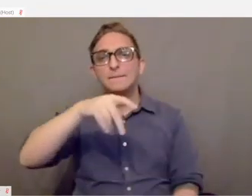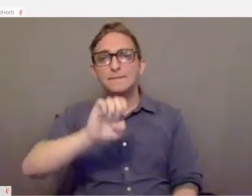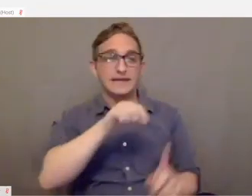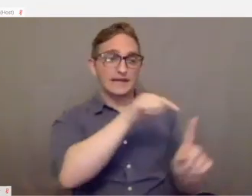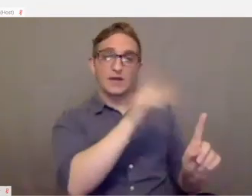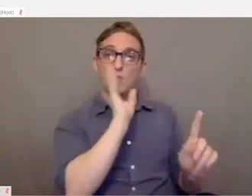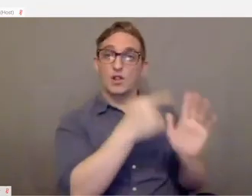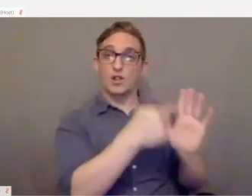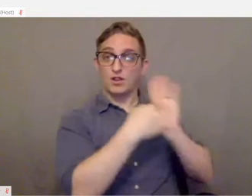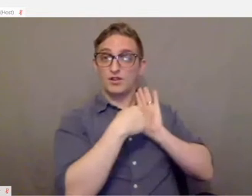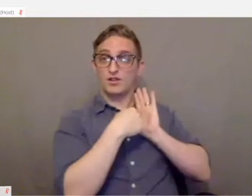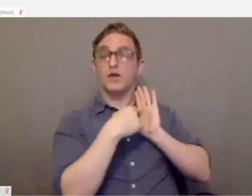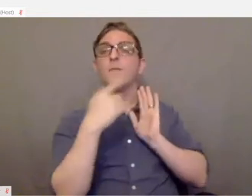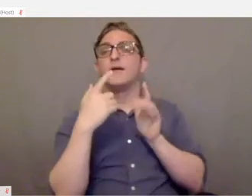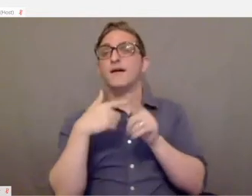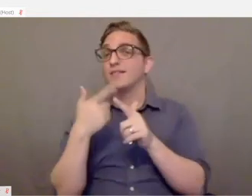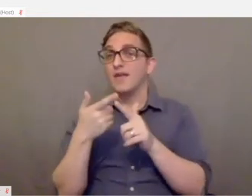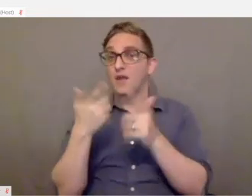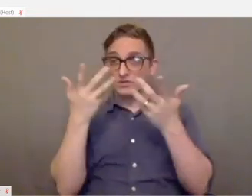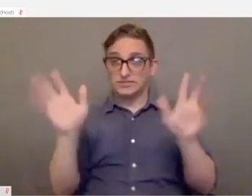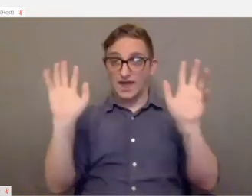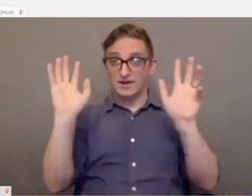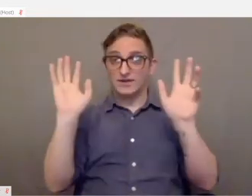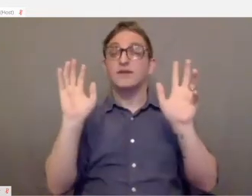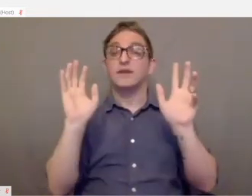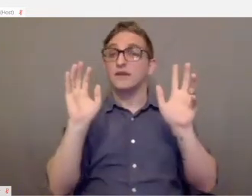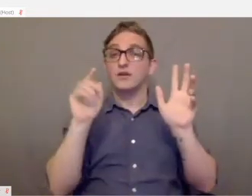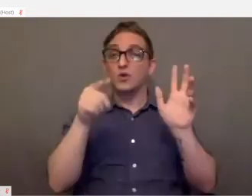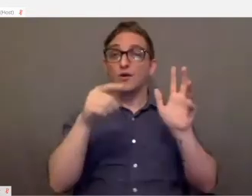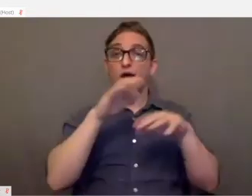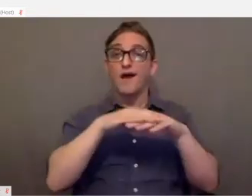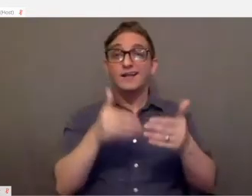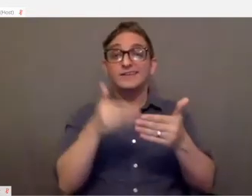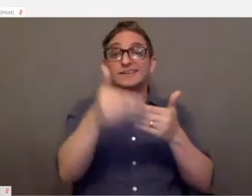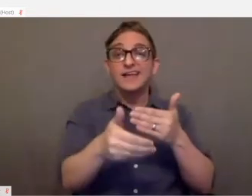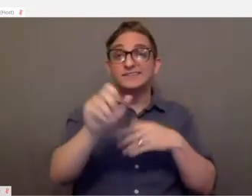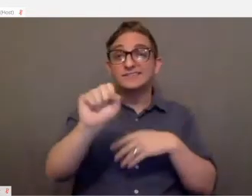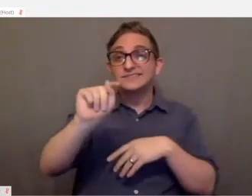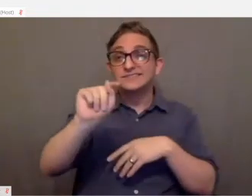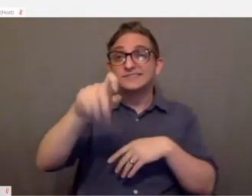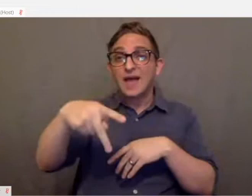audibly but then once it was done and you were on the next step, you would have to ask for the recipe again.